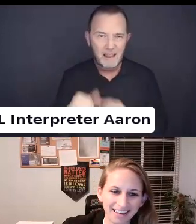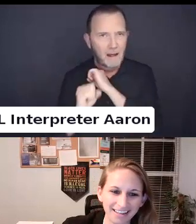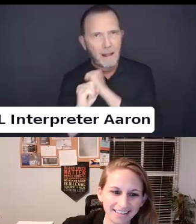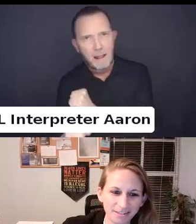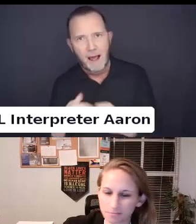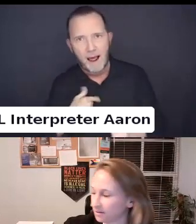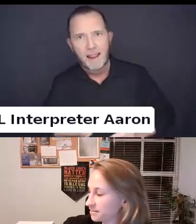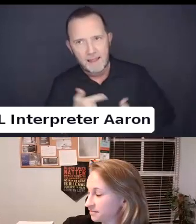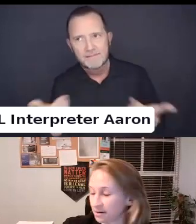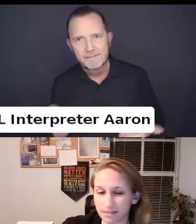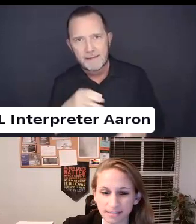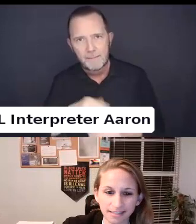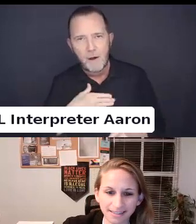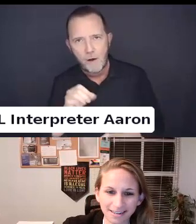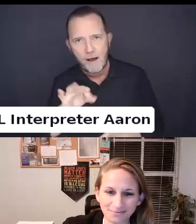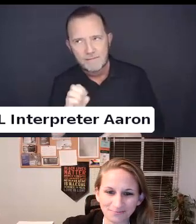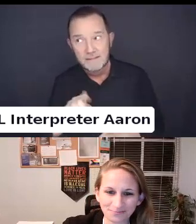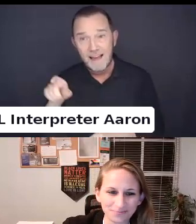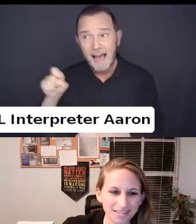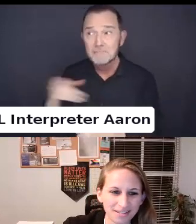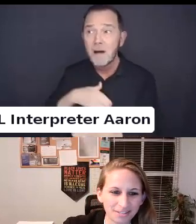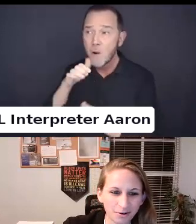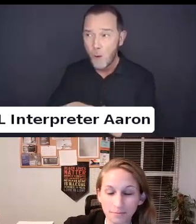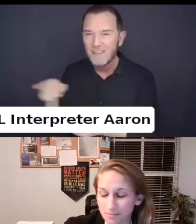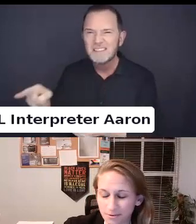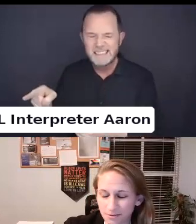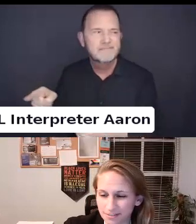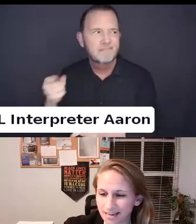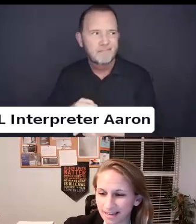My office is very messy. So happy to be with you all today.